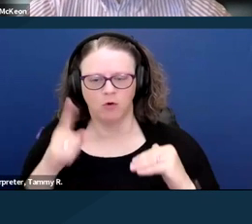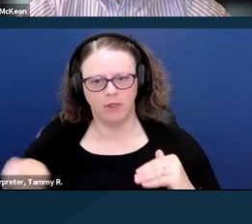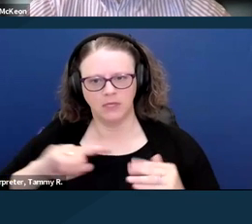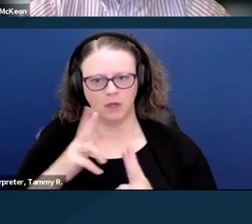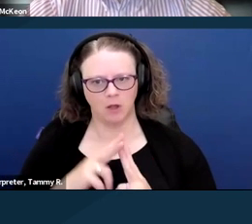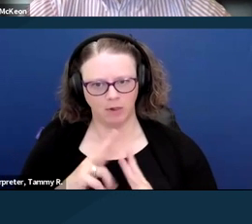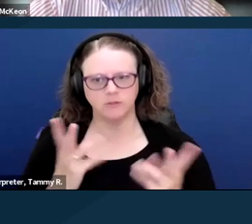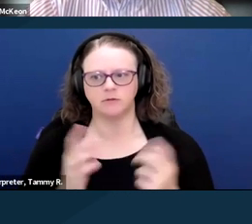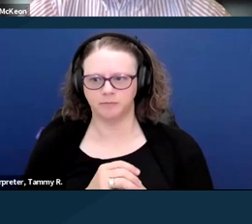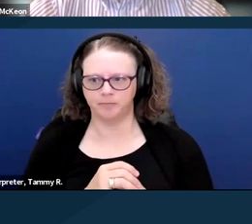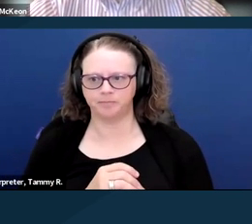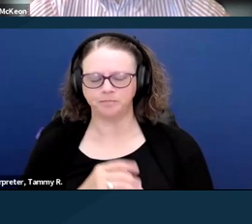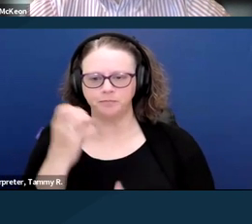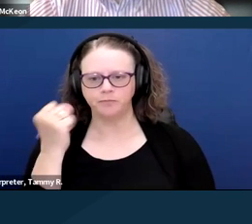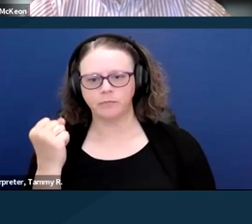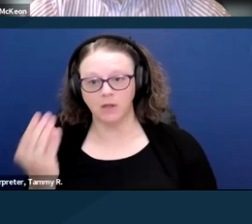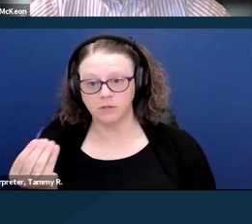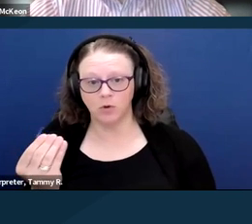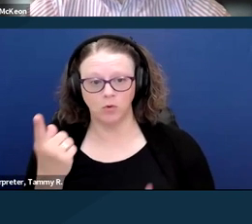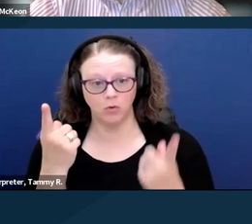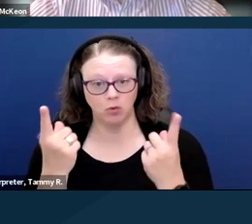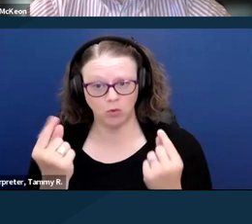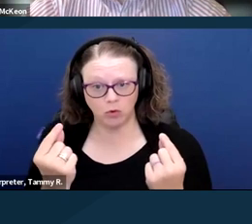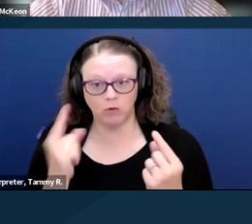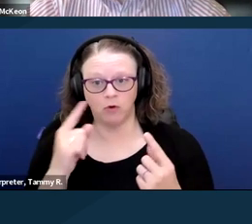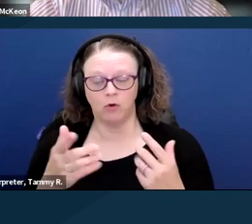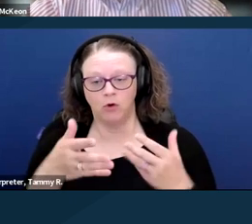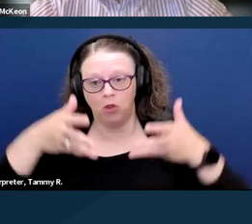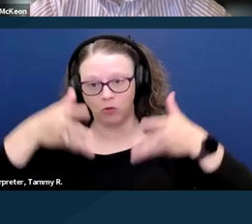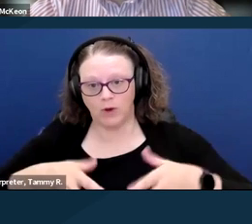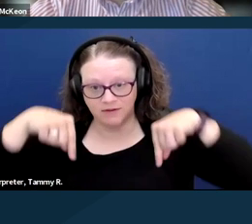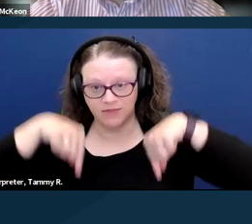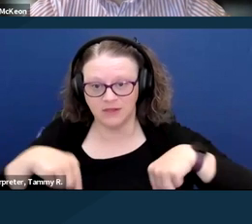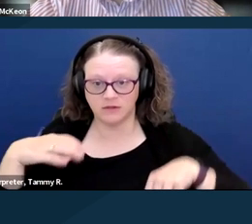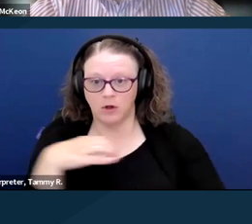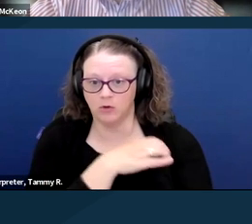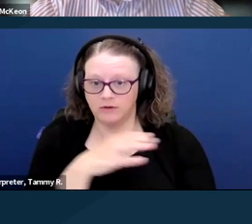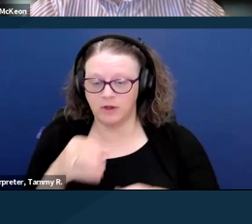And so what we'll be doing for the rest of this Congress and into the next Congress, if we need to,